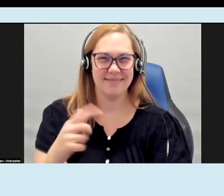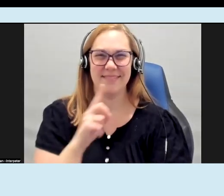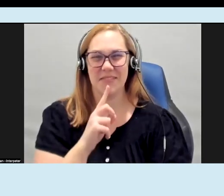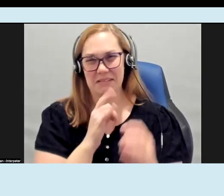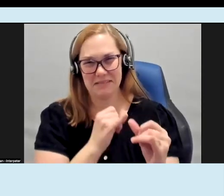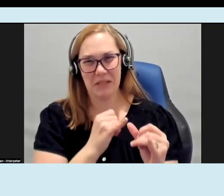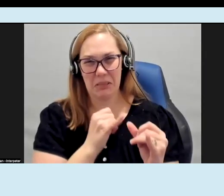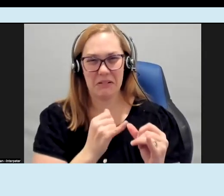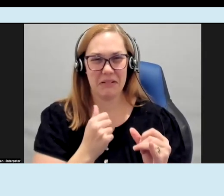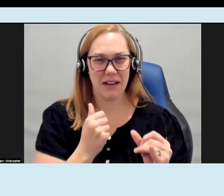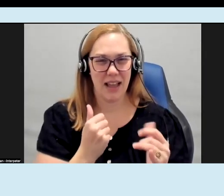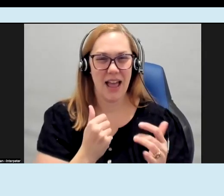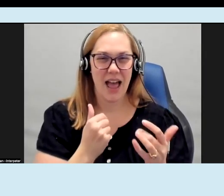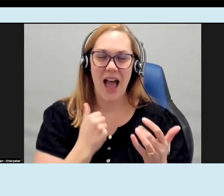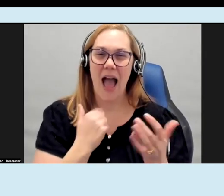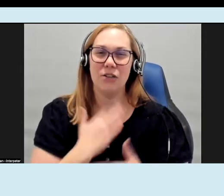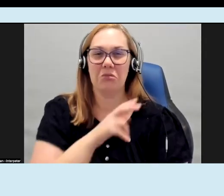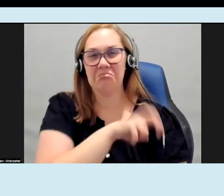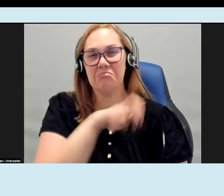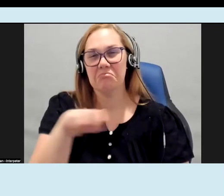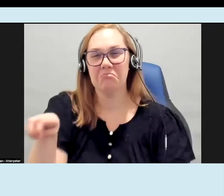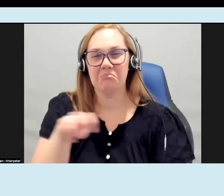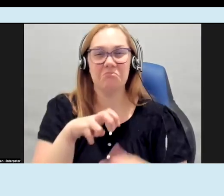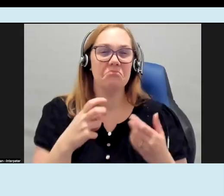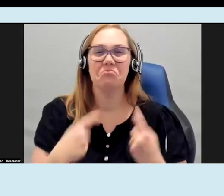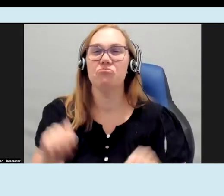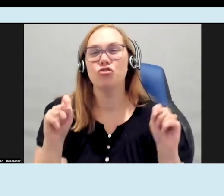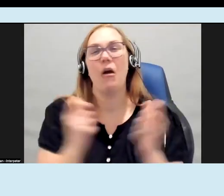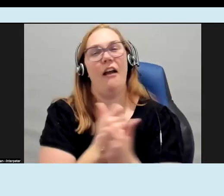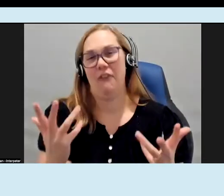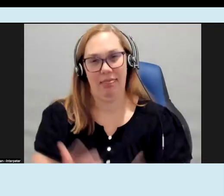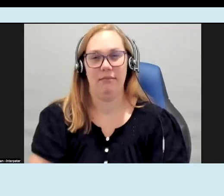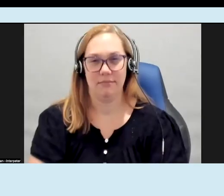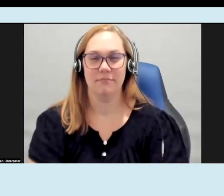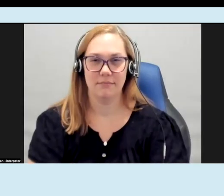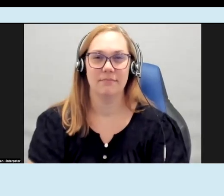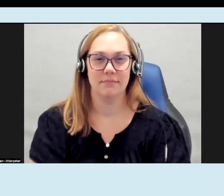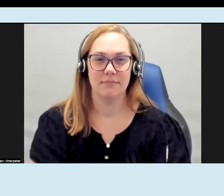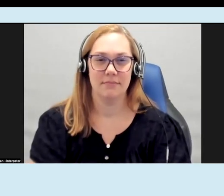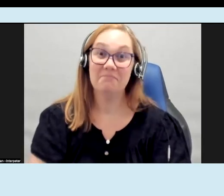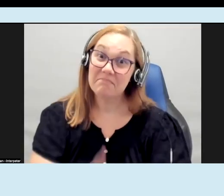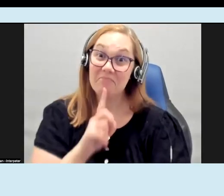way I like to bounce around and you know try try everything you know um that's really cool though